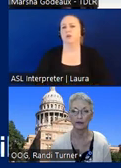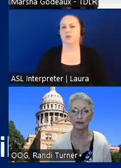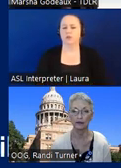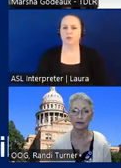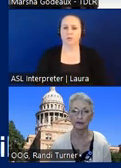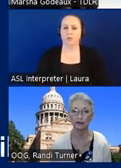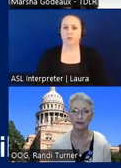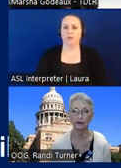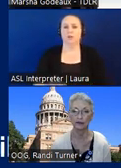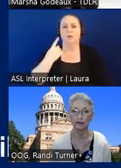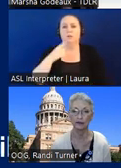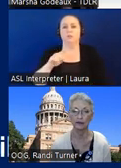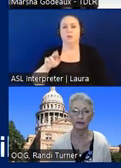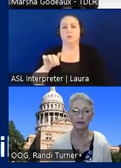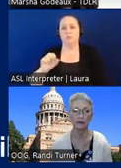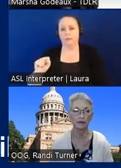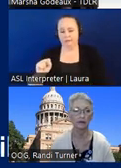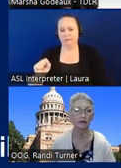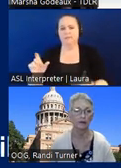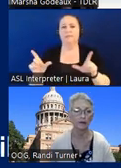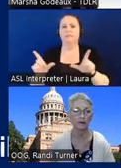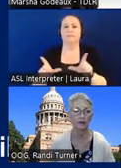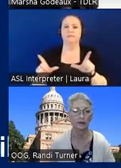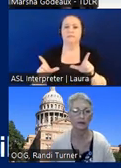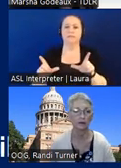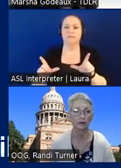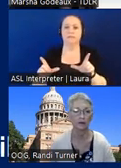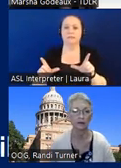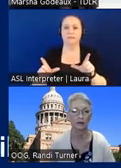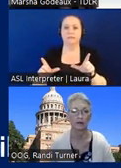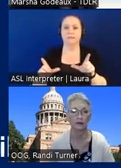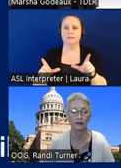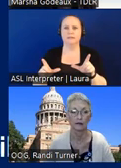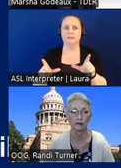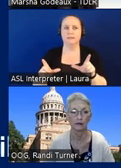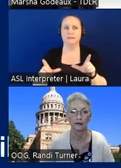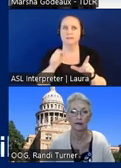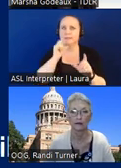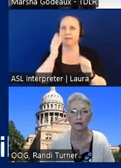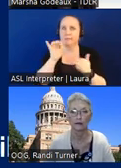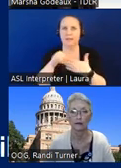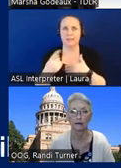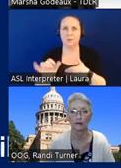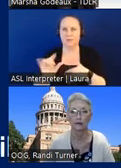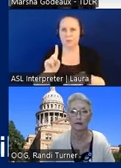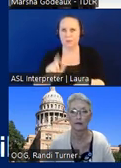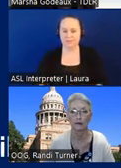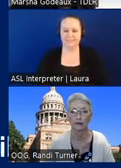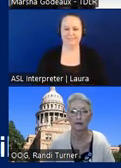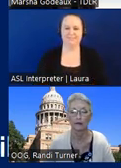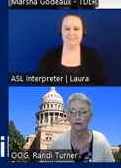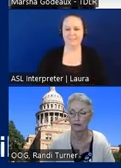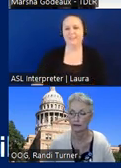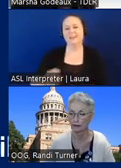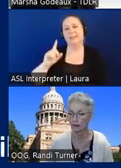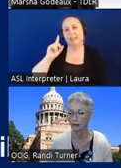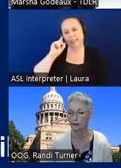for a razz license oh i wasn't expecting that one either hold on one second i think it's 300